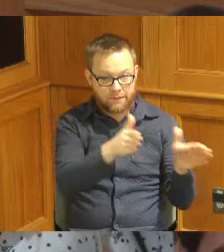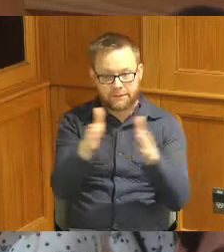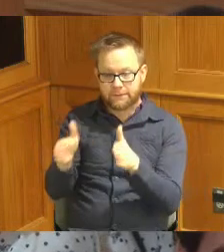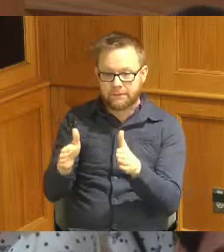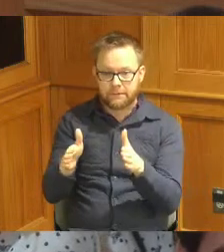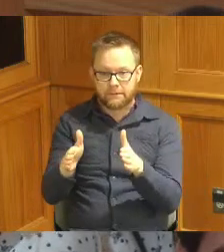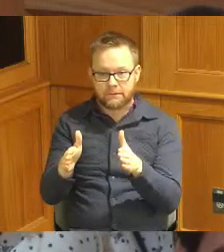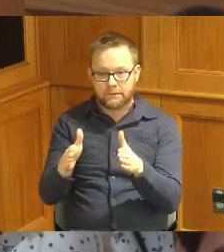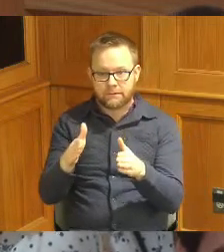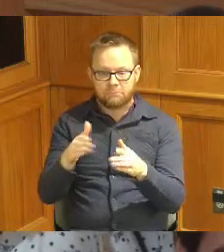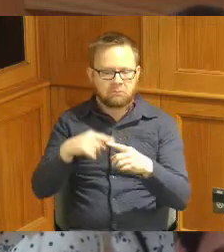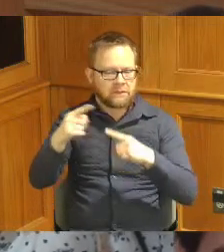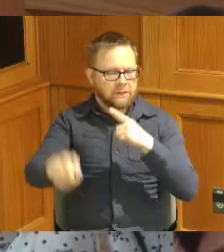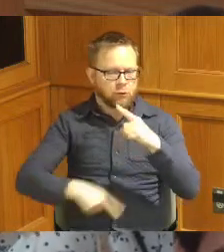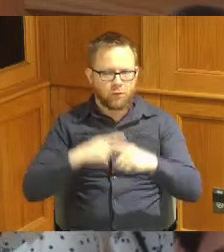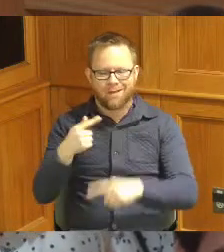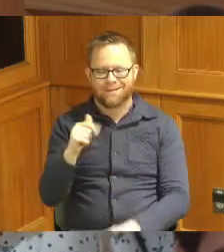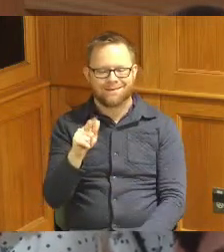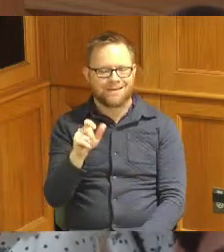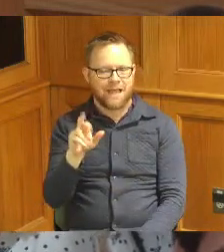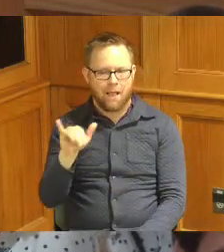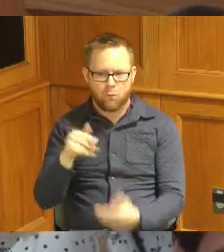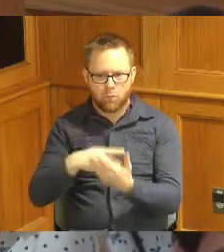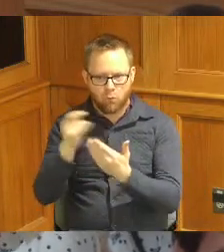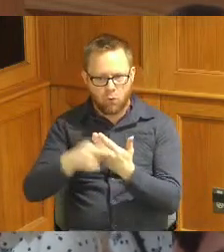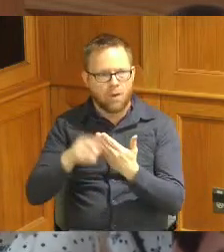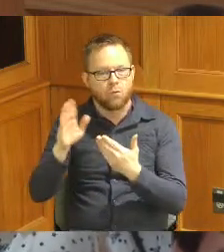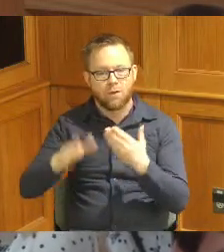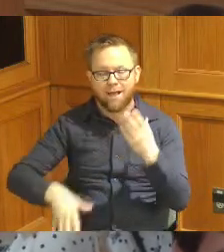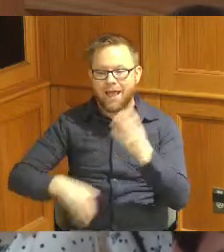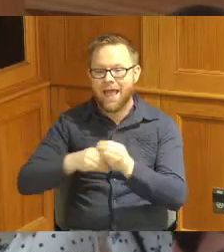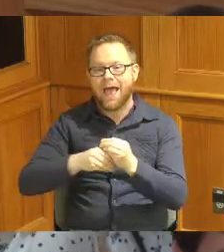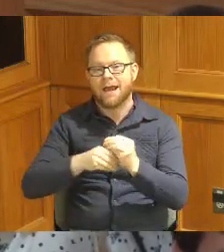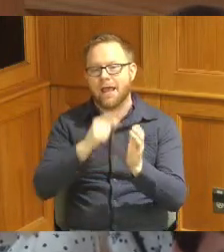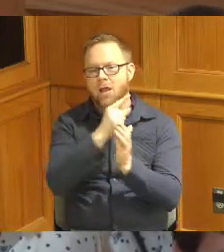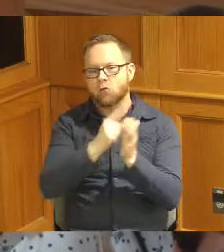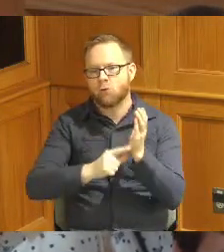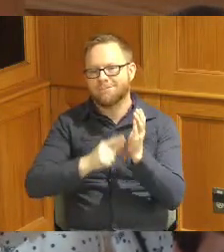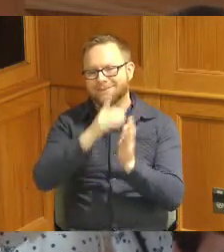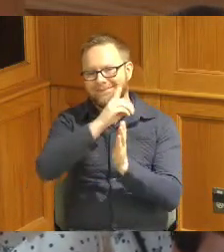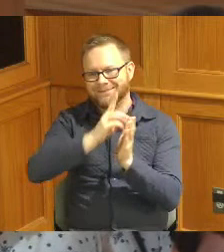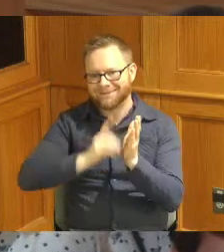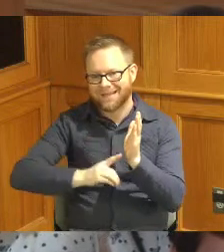is their year-round Gallery program they will add a graphic design studio and then their third